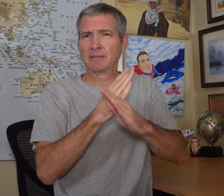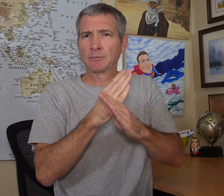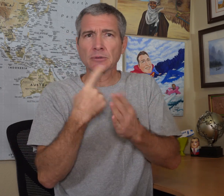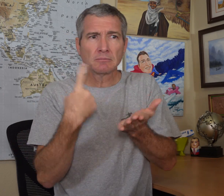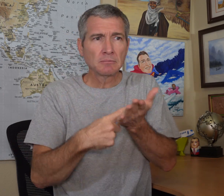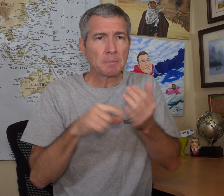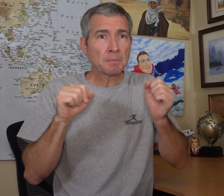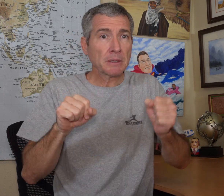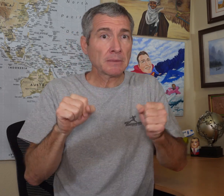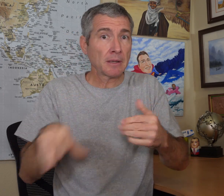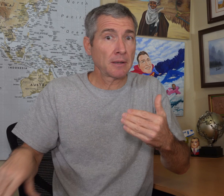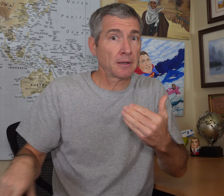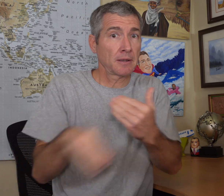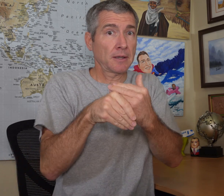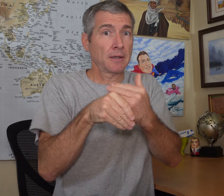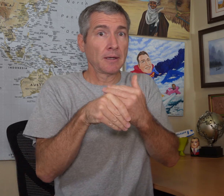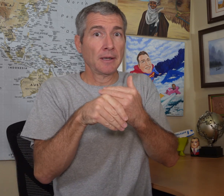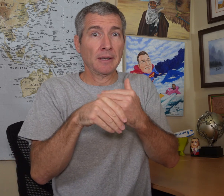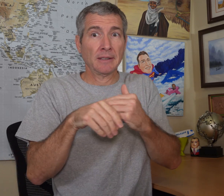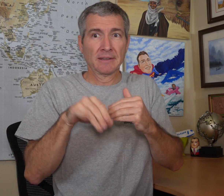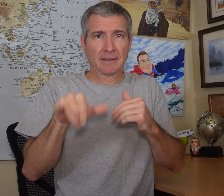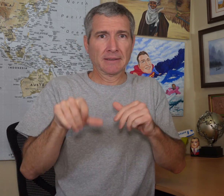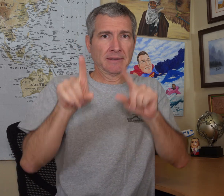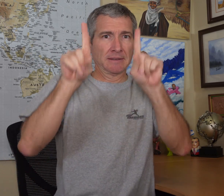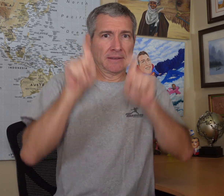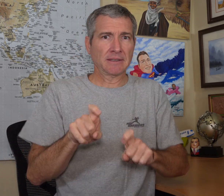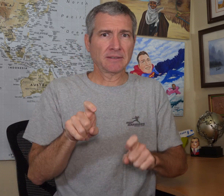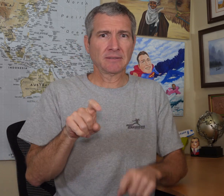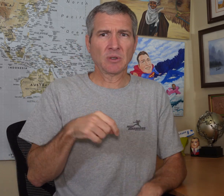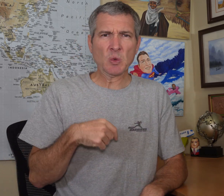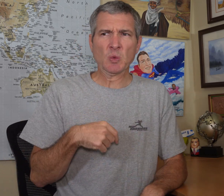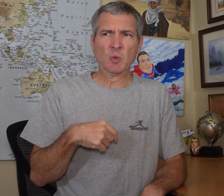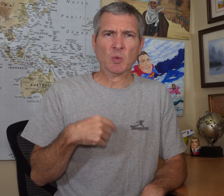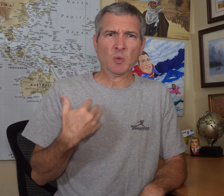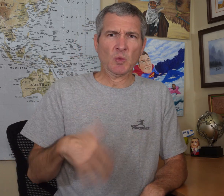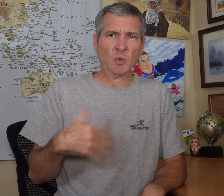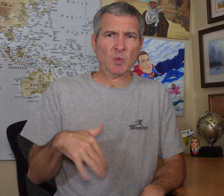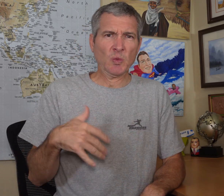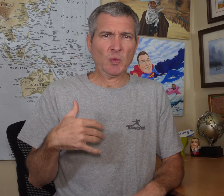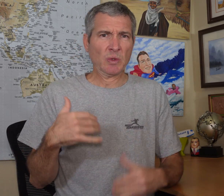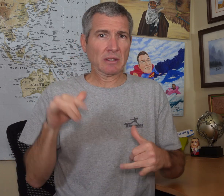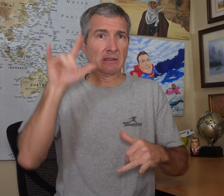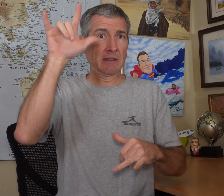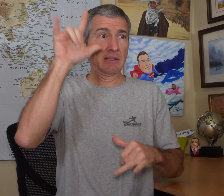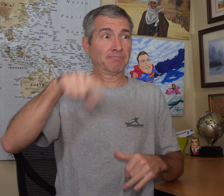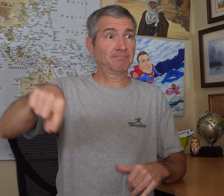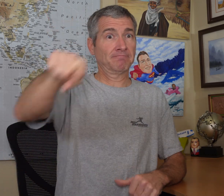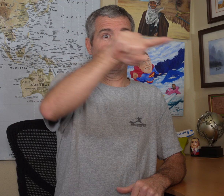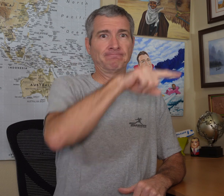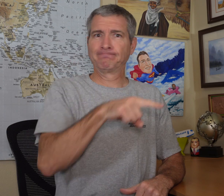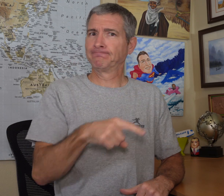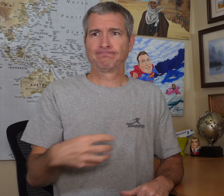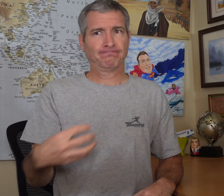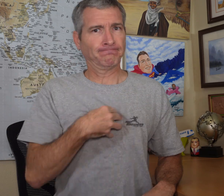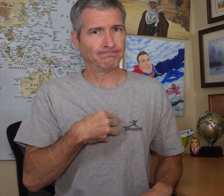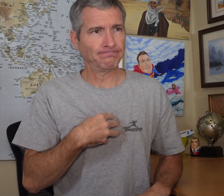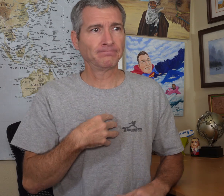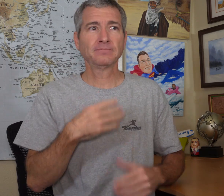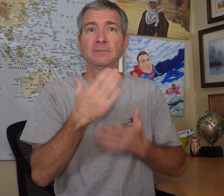are discussing the possible adding that test. I am not sure about it. Major airlines are opposing the concept of the testing.